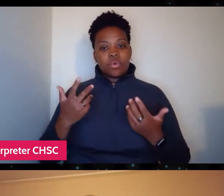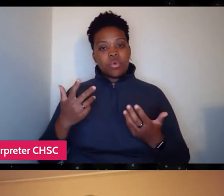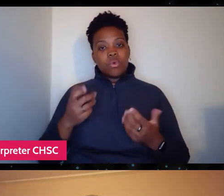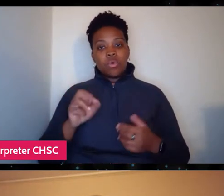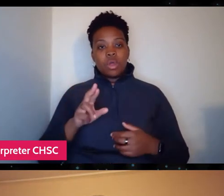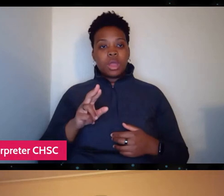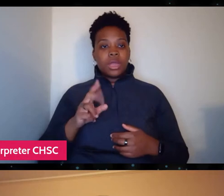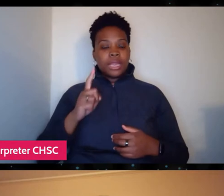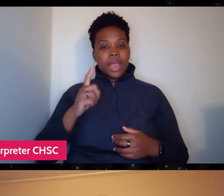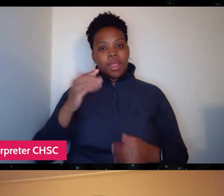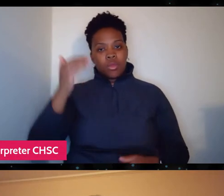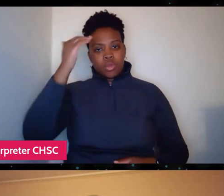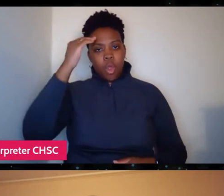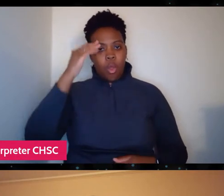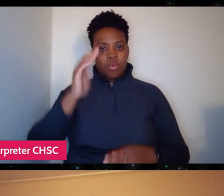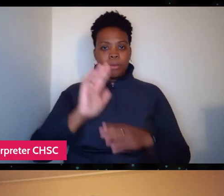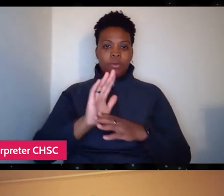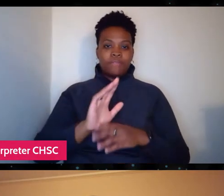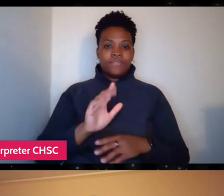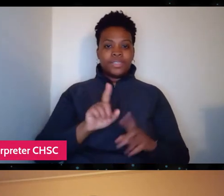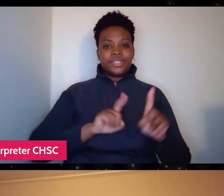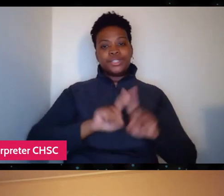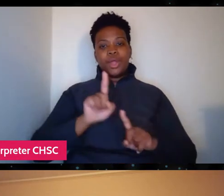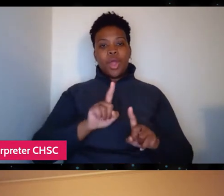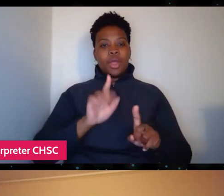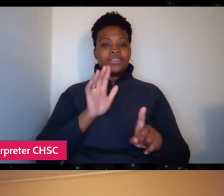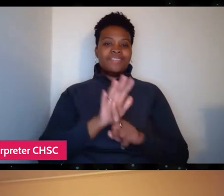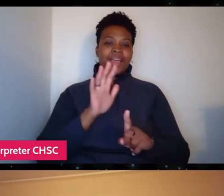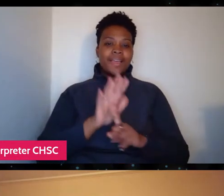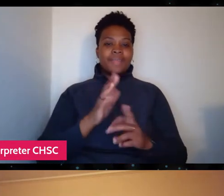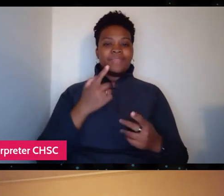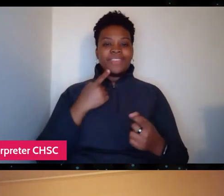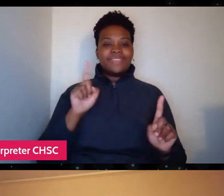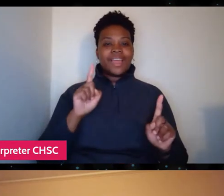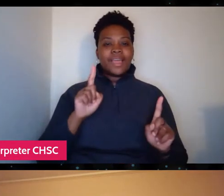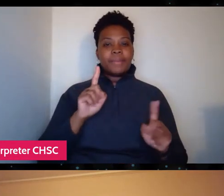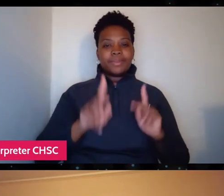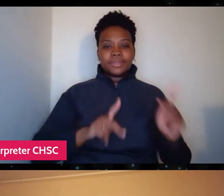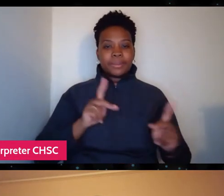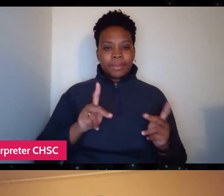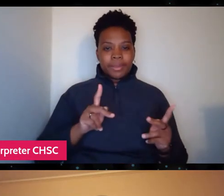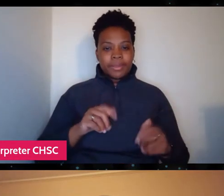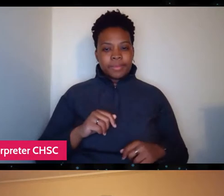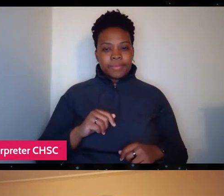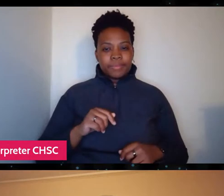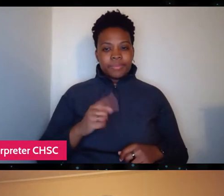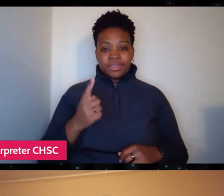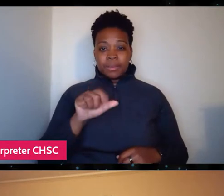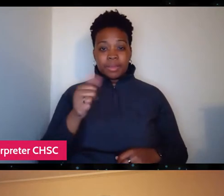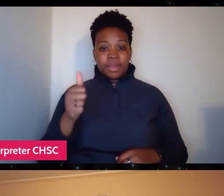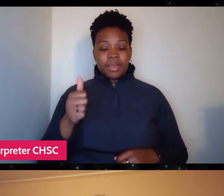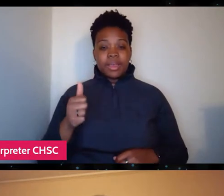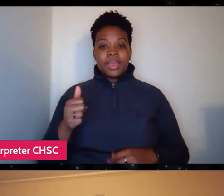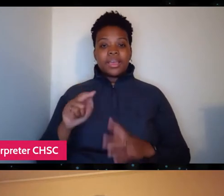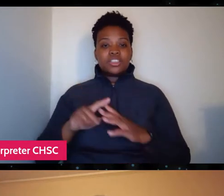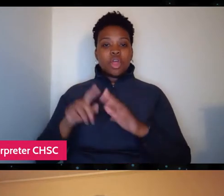as movie stars or celebrities and whatever else, you know, it's like these people that start crowd funders when they're billionaires.